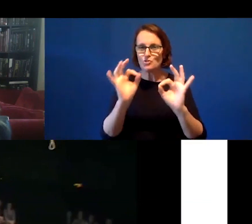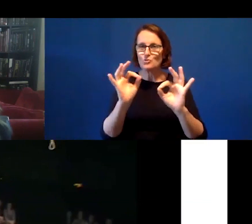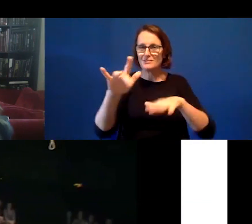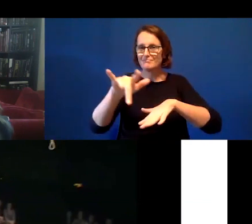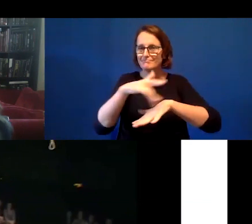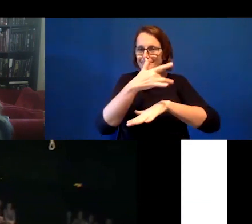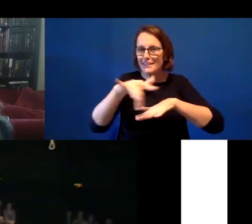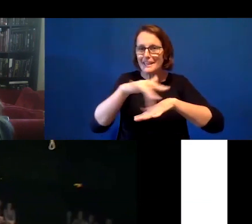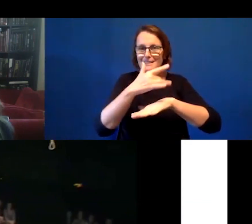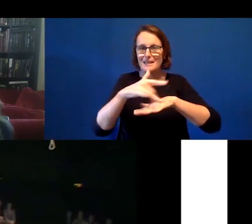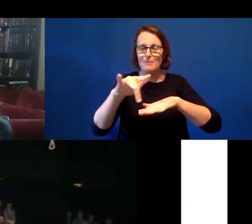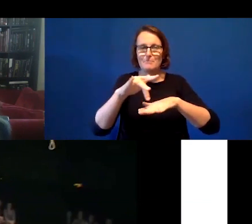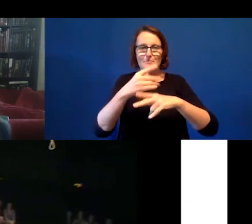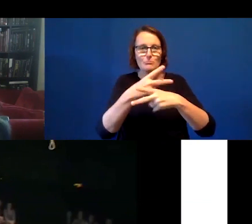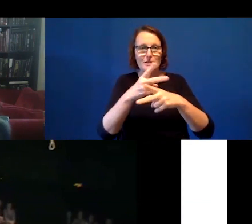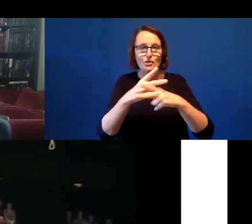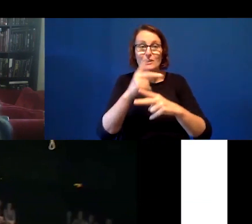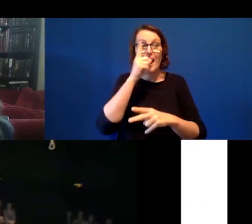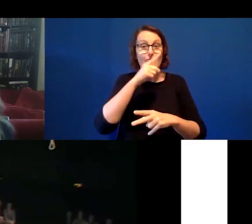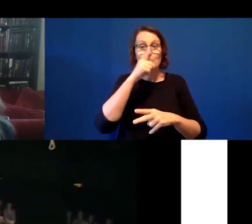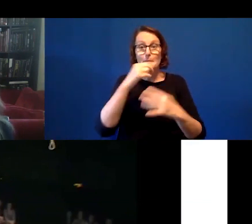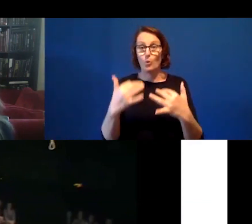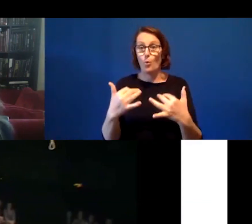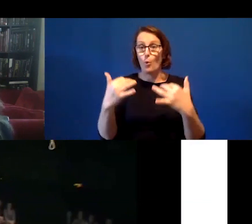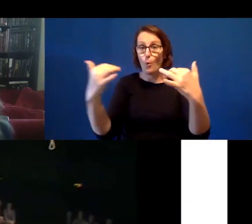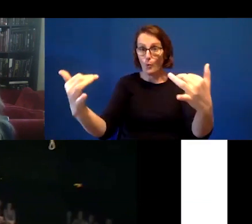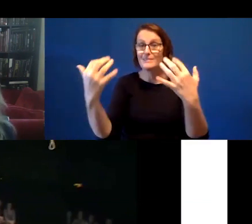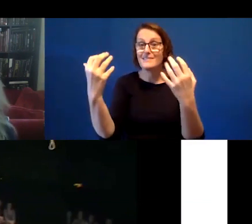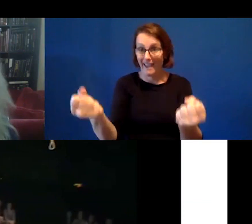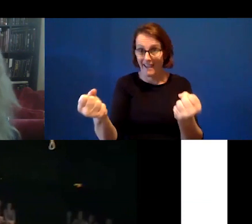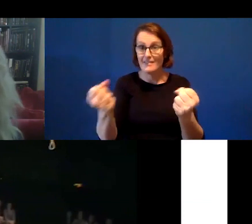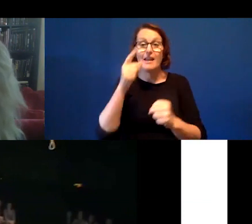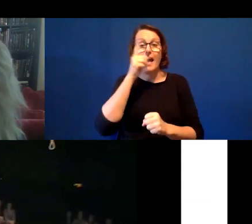There were people in the audience and then there were people who could